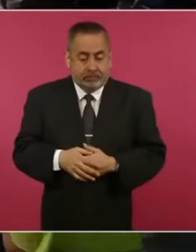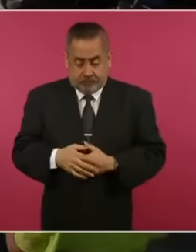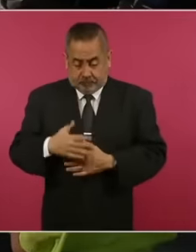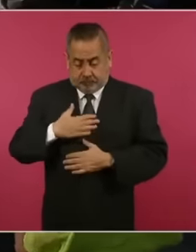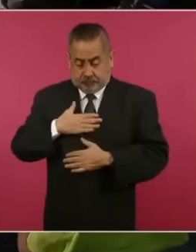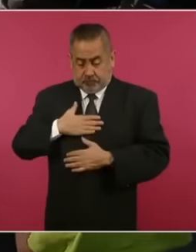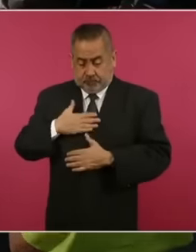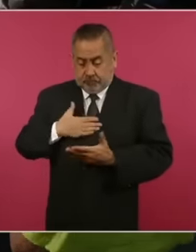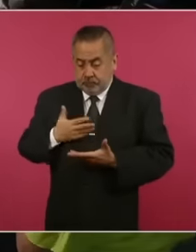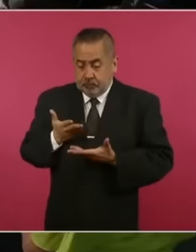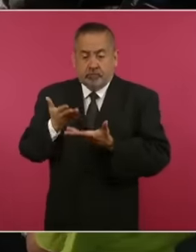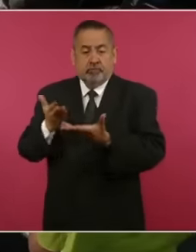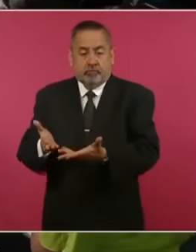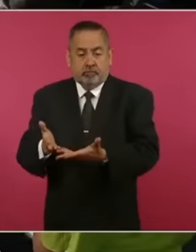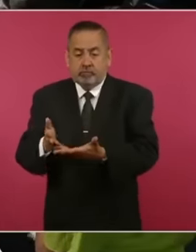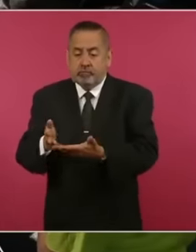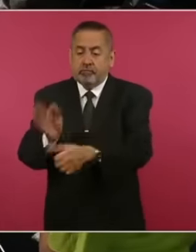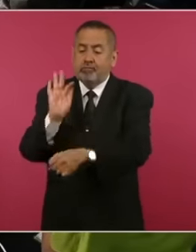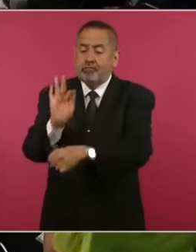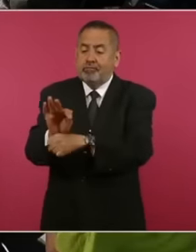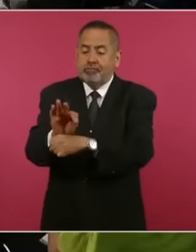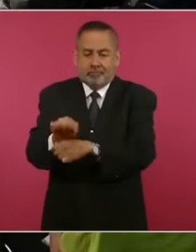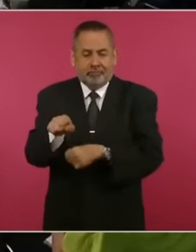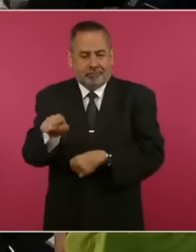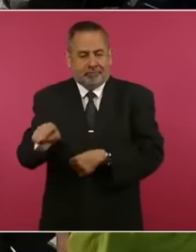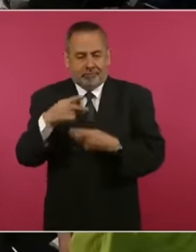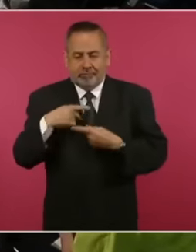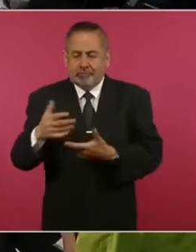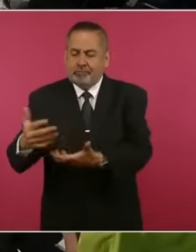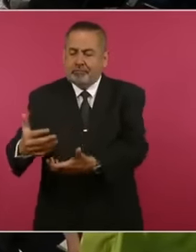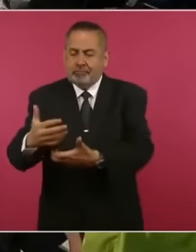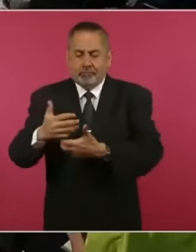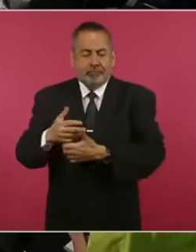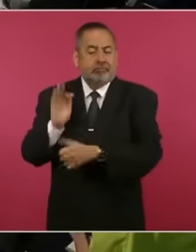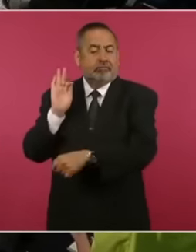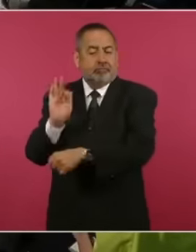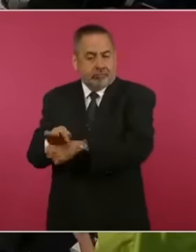because This is protection, Ecuador itself presented a request for an advisory opinion,